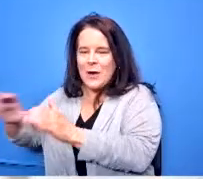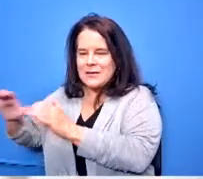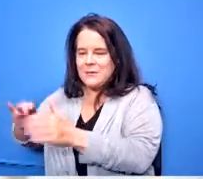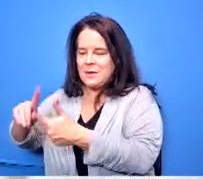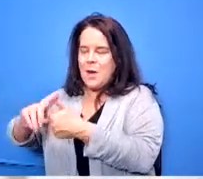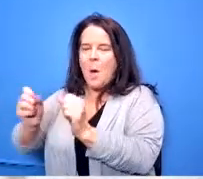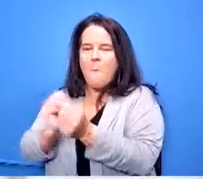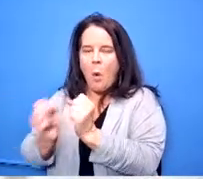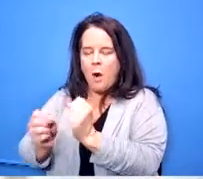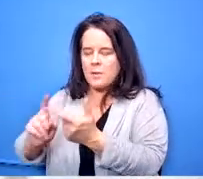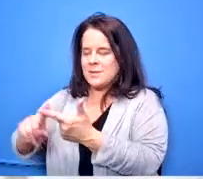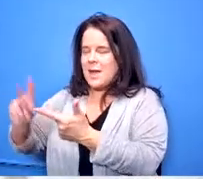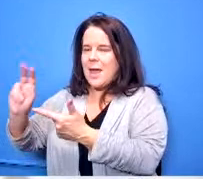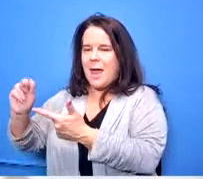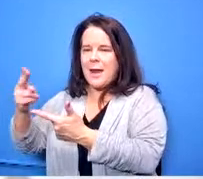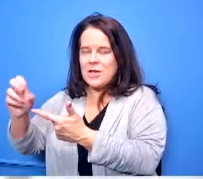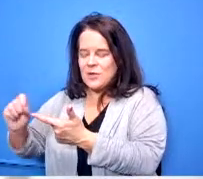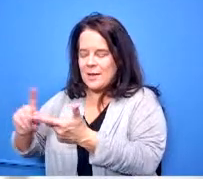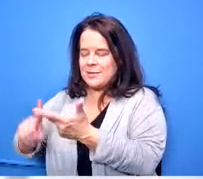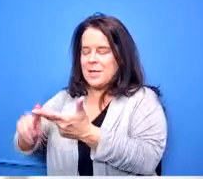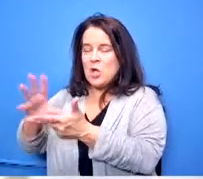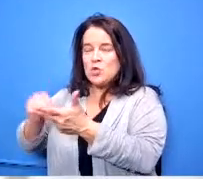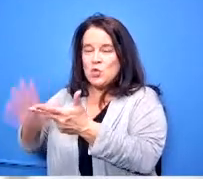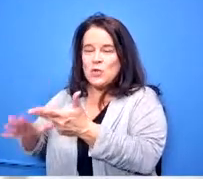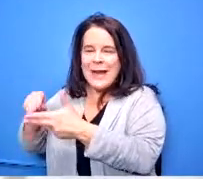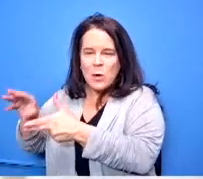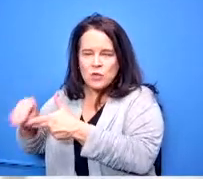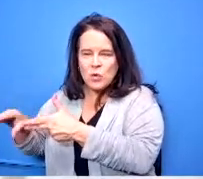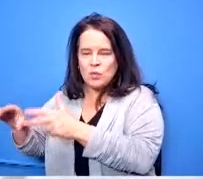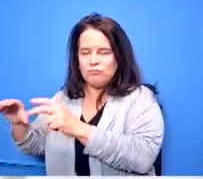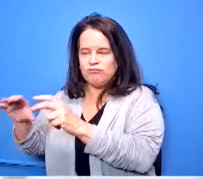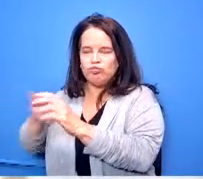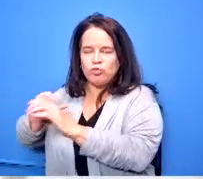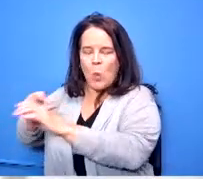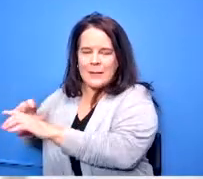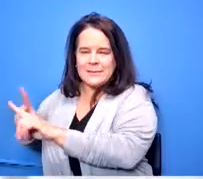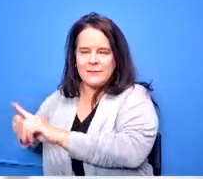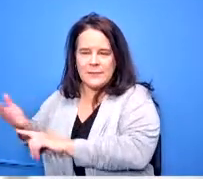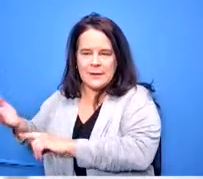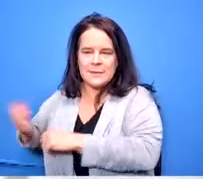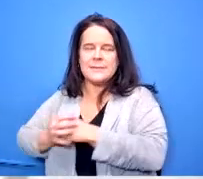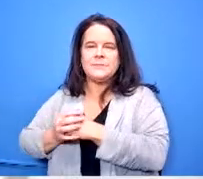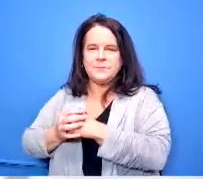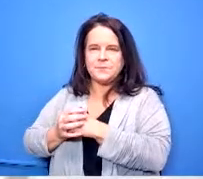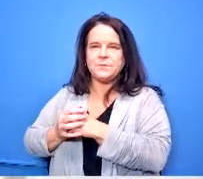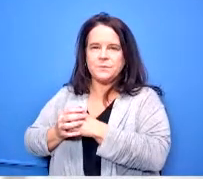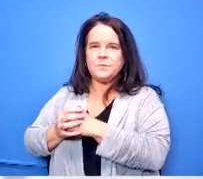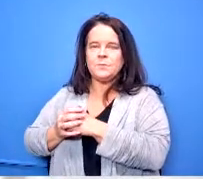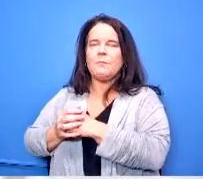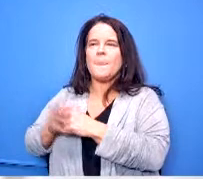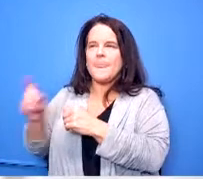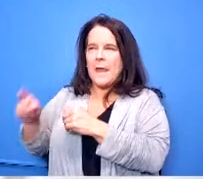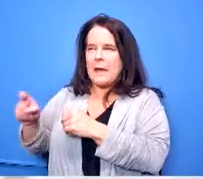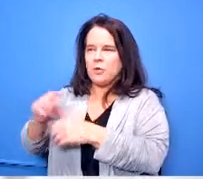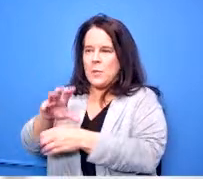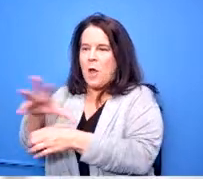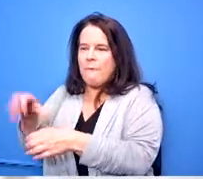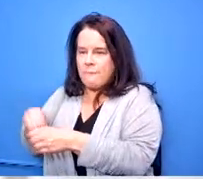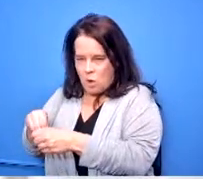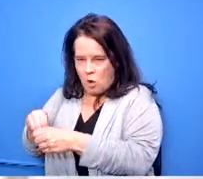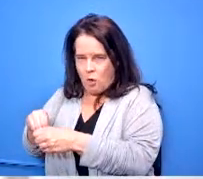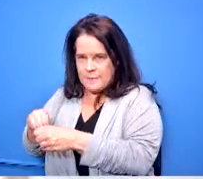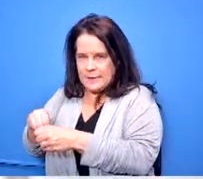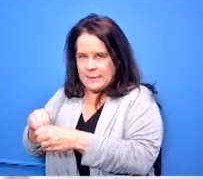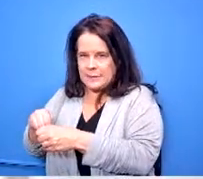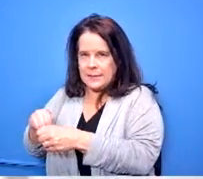honor society being on student council so they have to be involved in six you see it